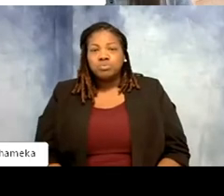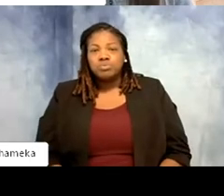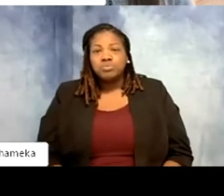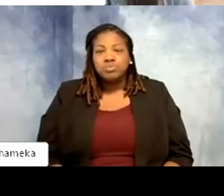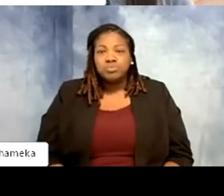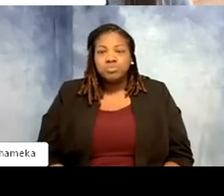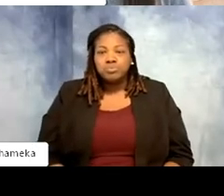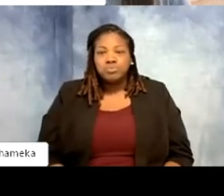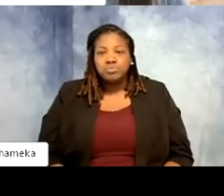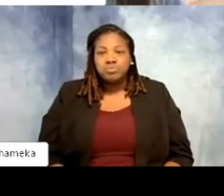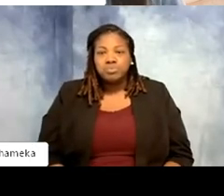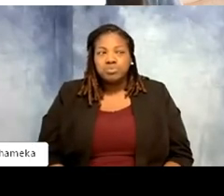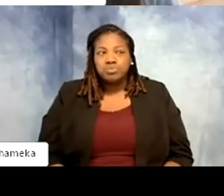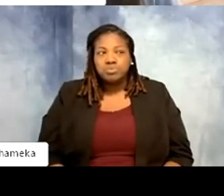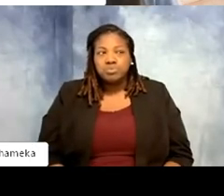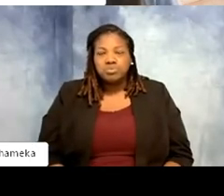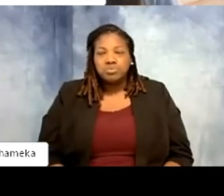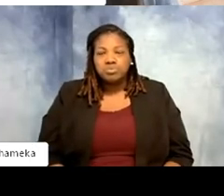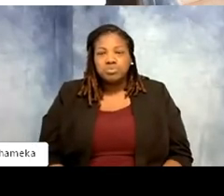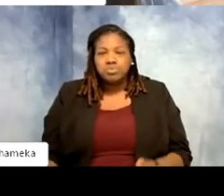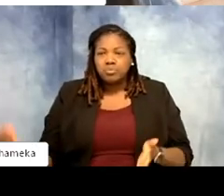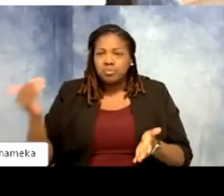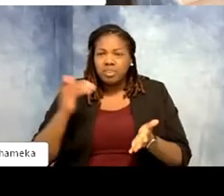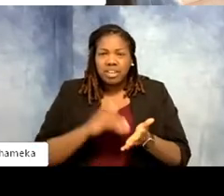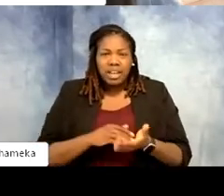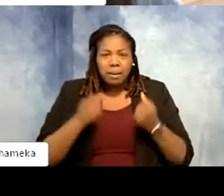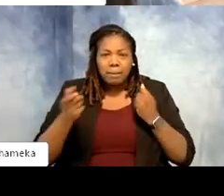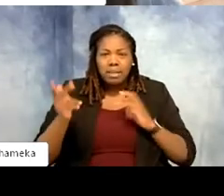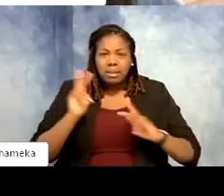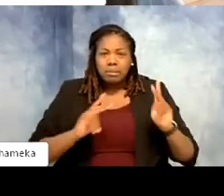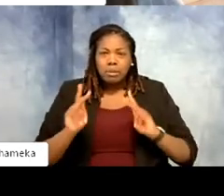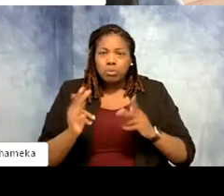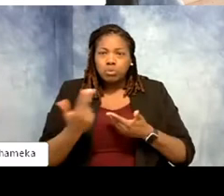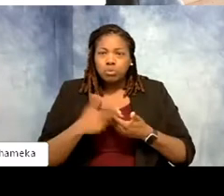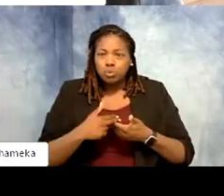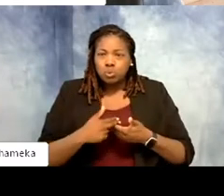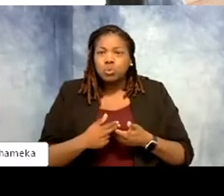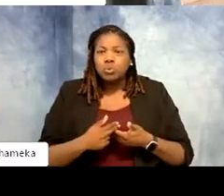Alright, again we have so many people joining us. We have someone who's from